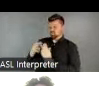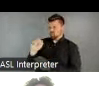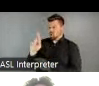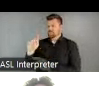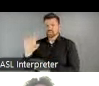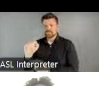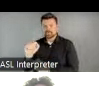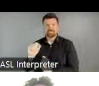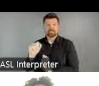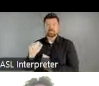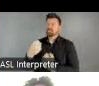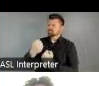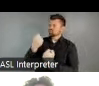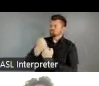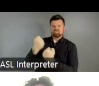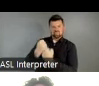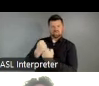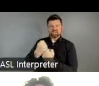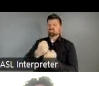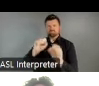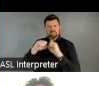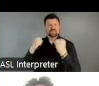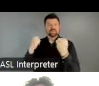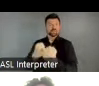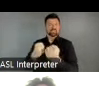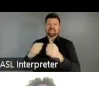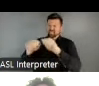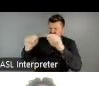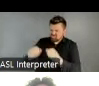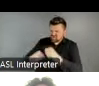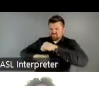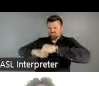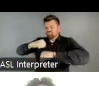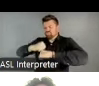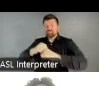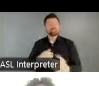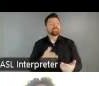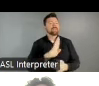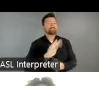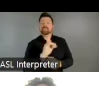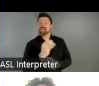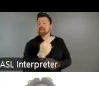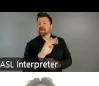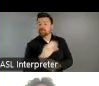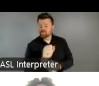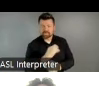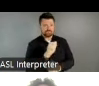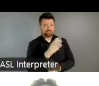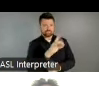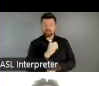and more just society. Under the Biden-Harris administration, the federal government has taken